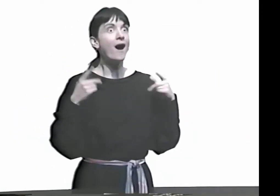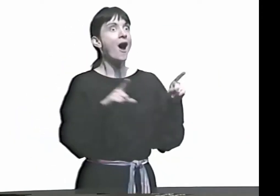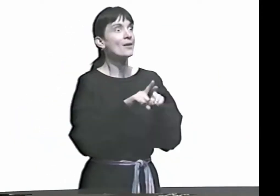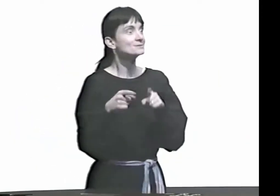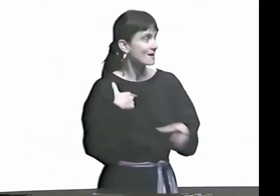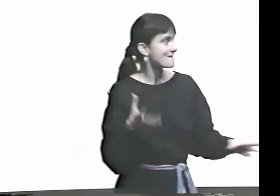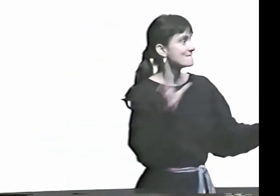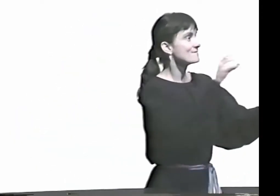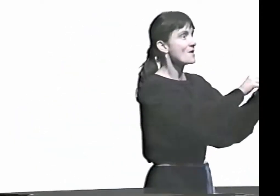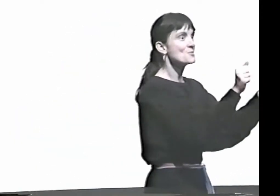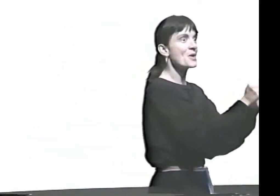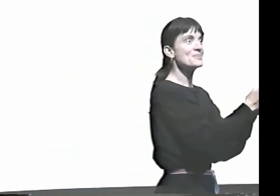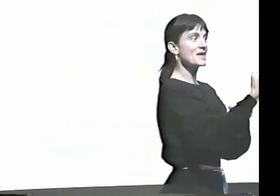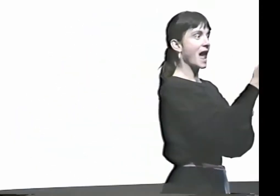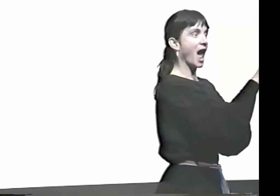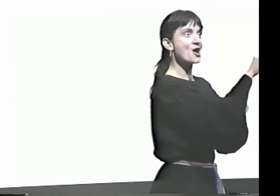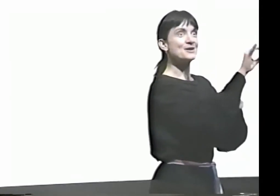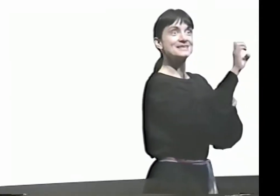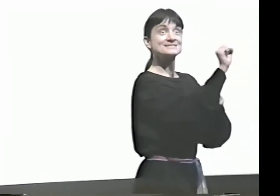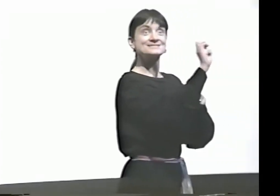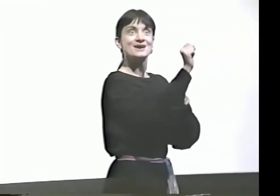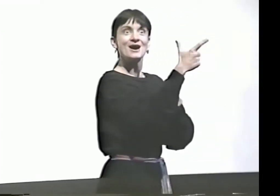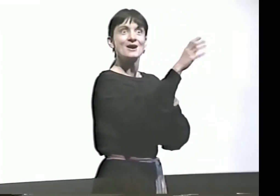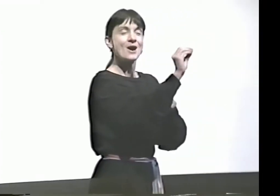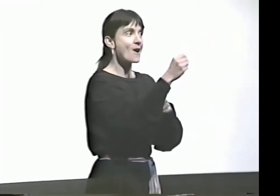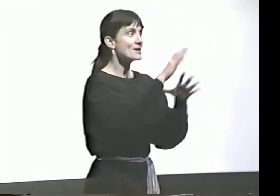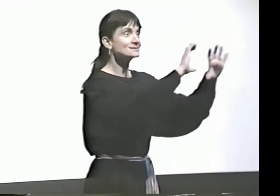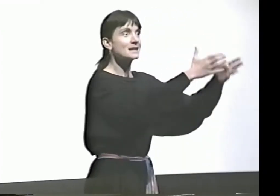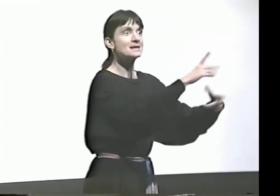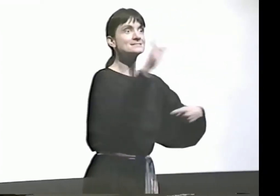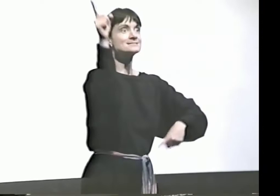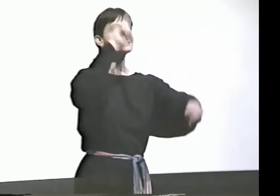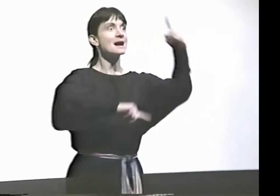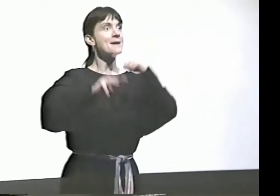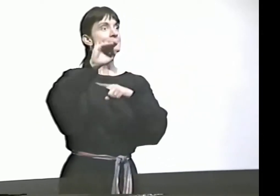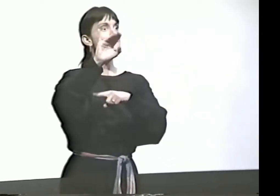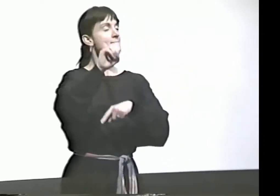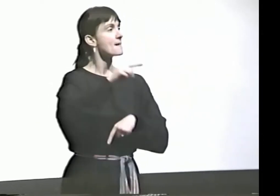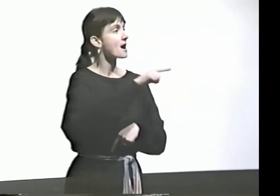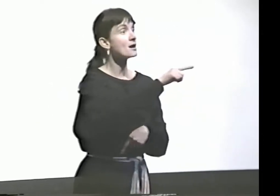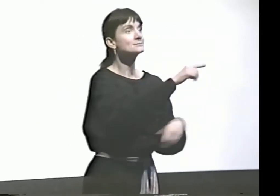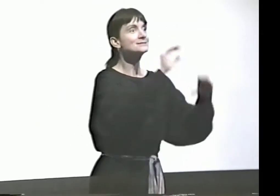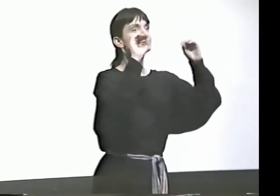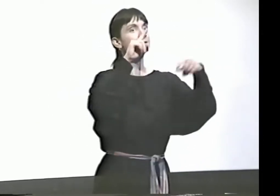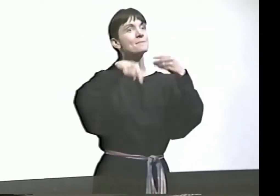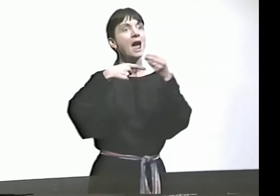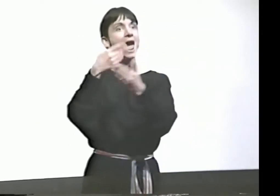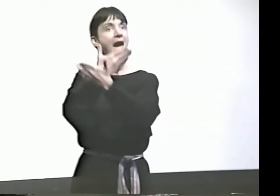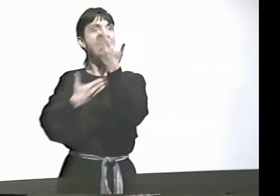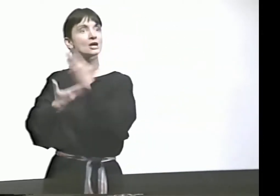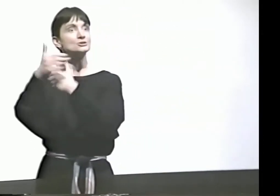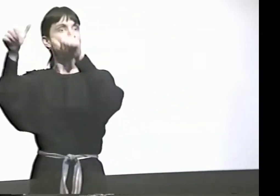THAT WAS A REAL INSPIRATION, AND I WAS ALSO INVOLVED WITH HOWIE SEAGO'S SIGN MIME CLASS,